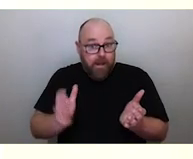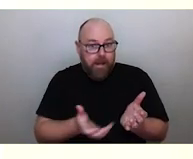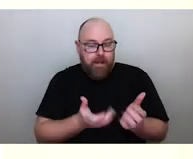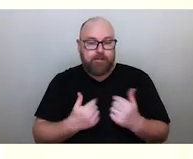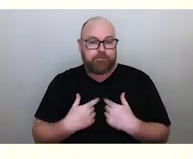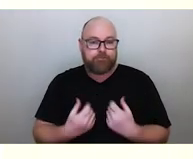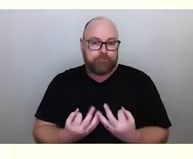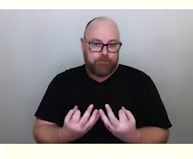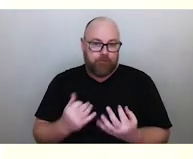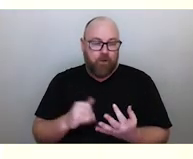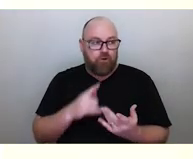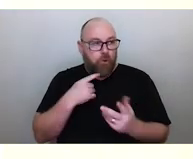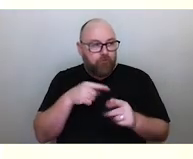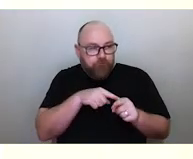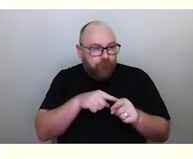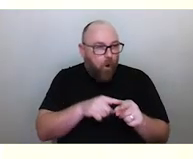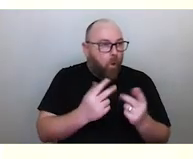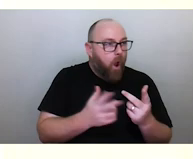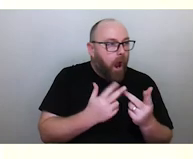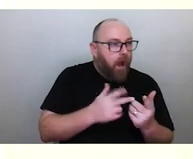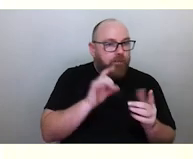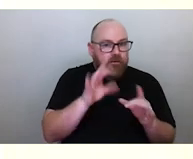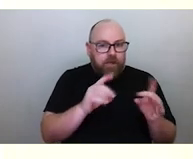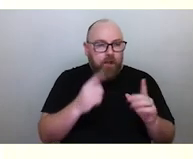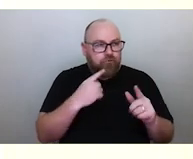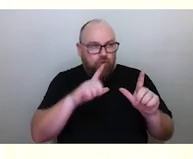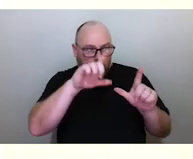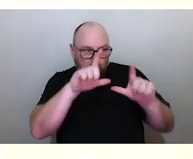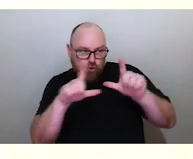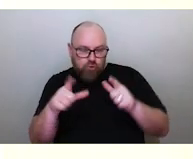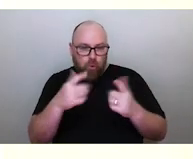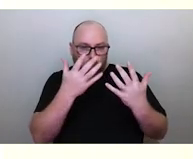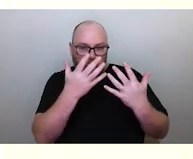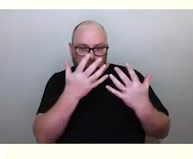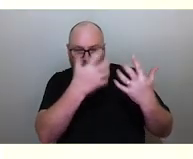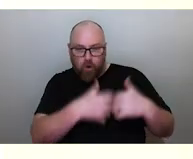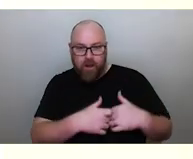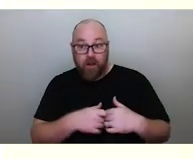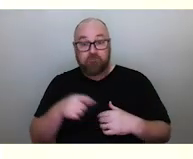So we have to use other stars to triangulate your position. This is something that's used by Aboriginal and Torres